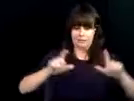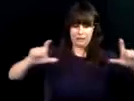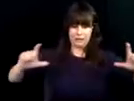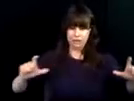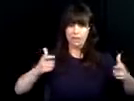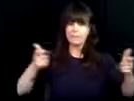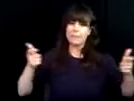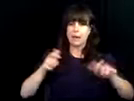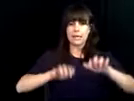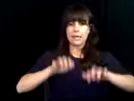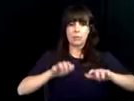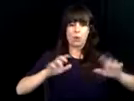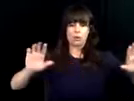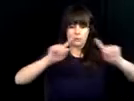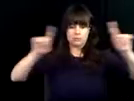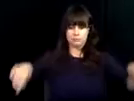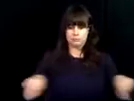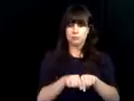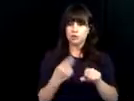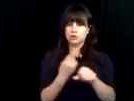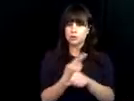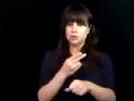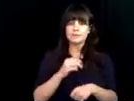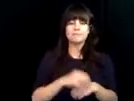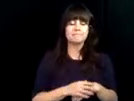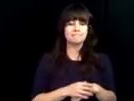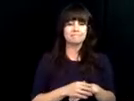an individual needed assistance in keyboard input. As is